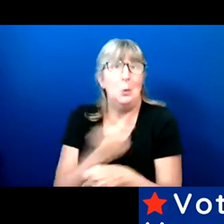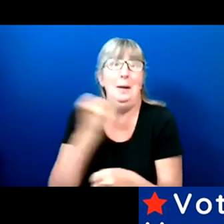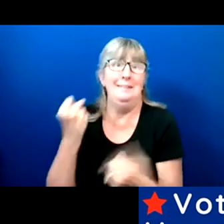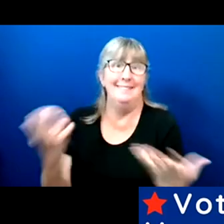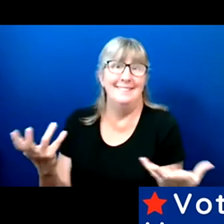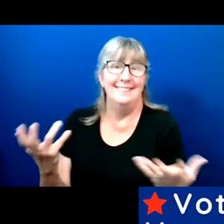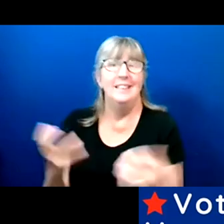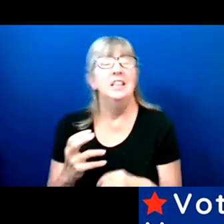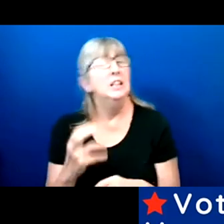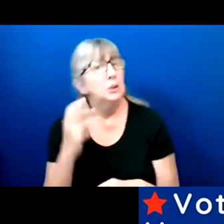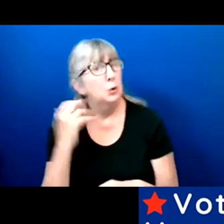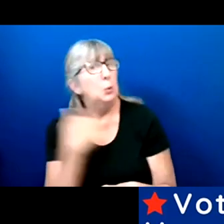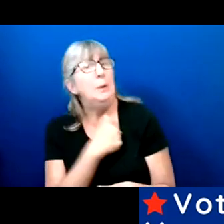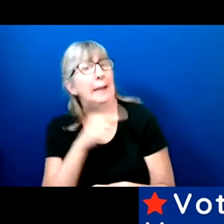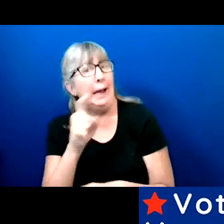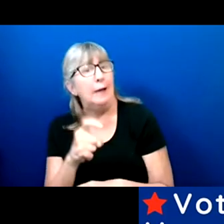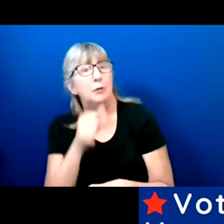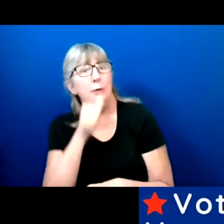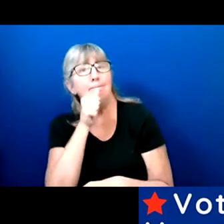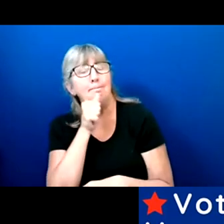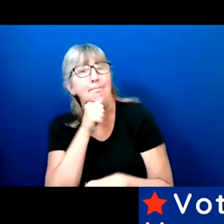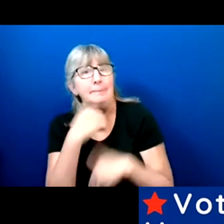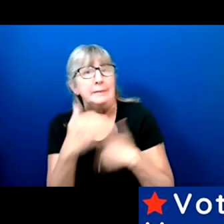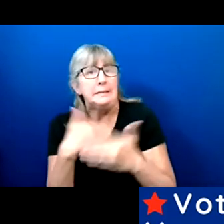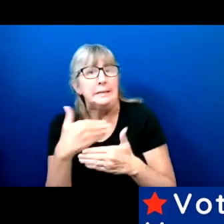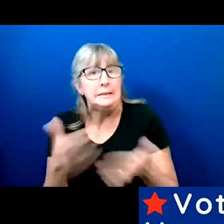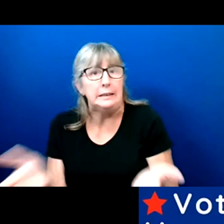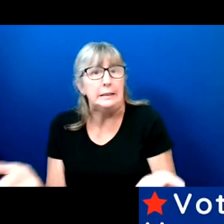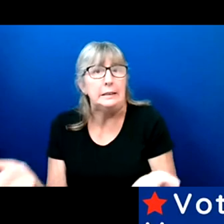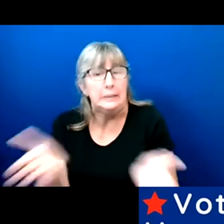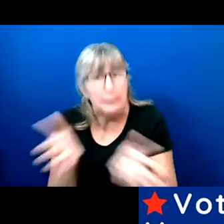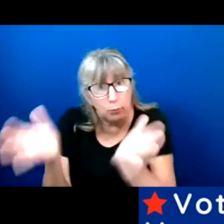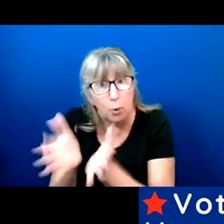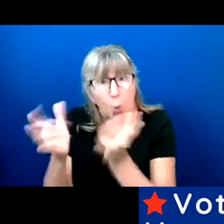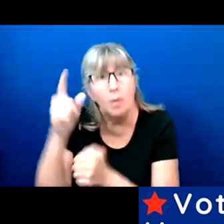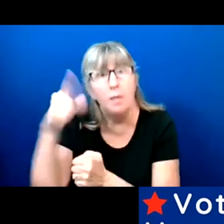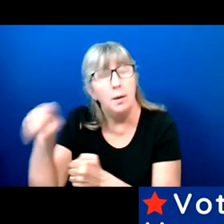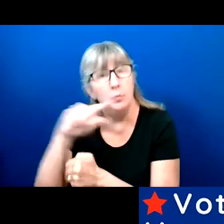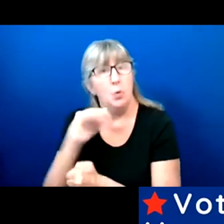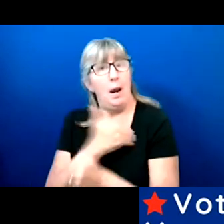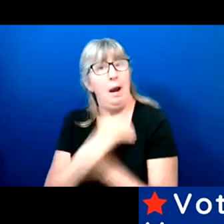We're going to have to implore them to put our messaging more central.